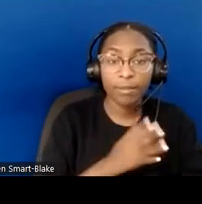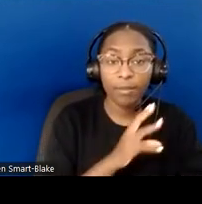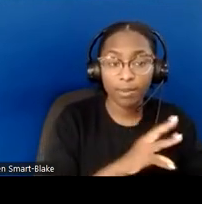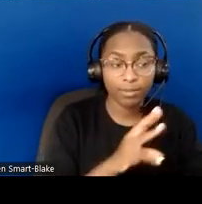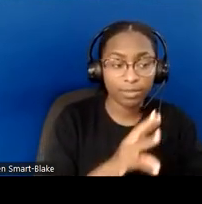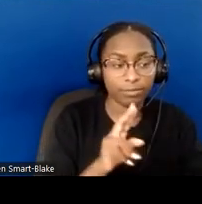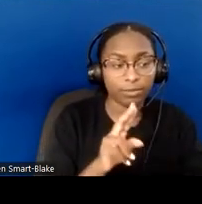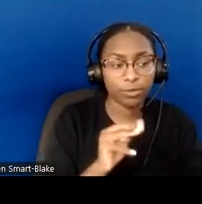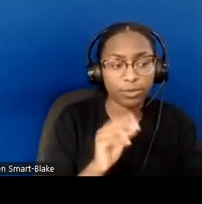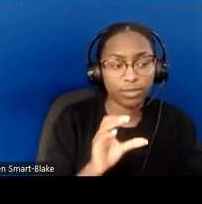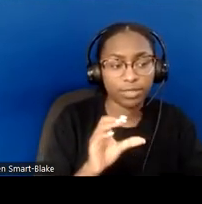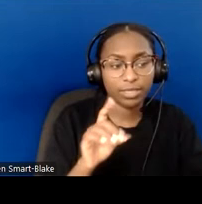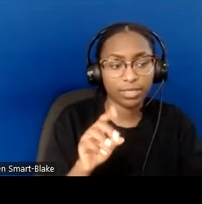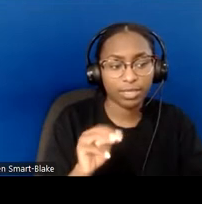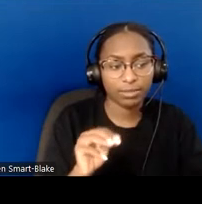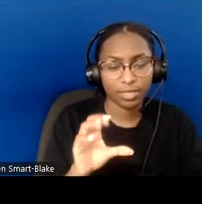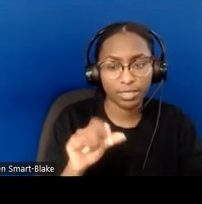and then under "Resources," there's a lot of things.